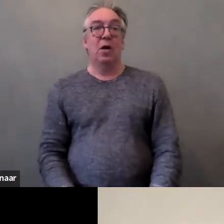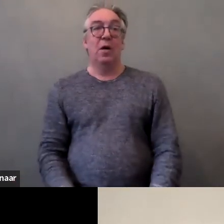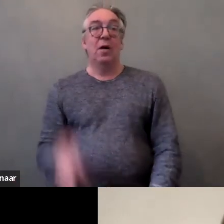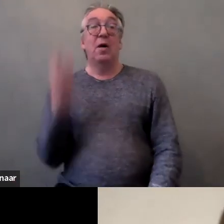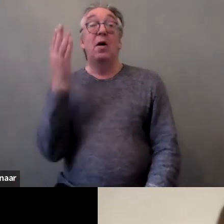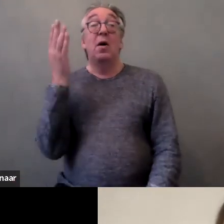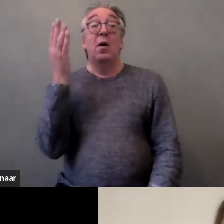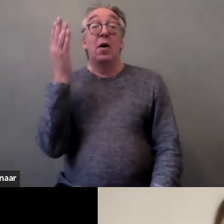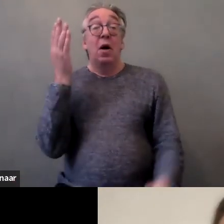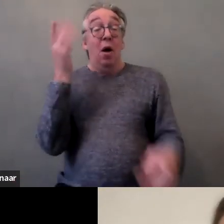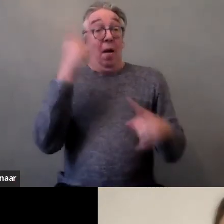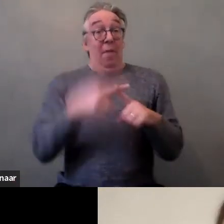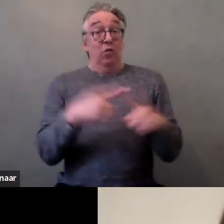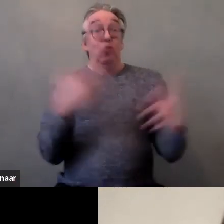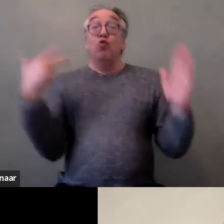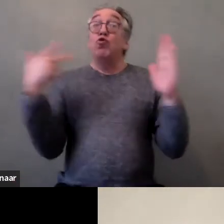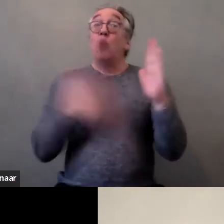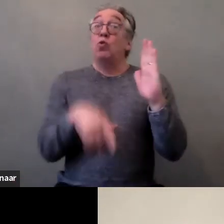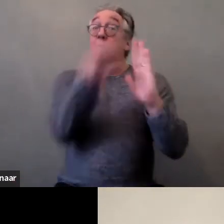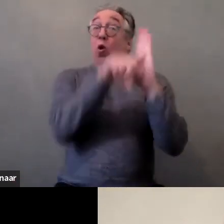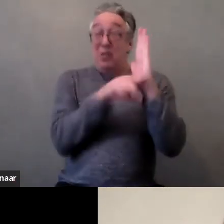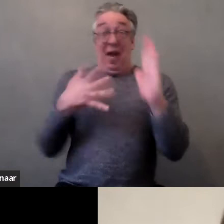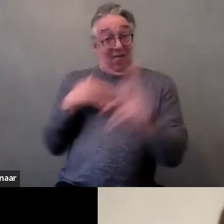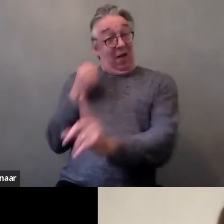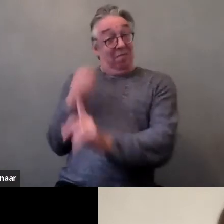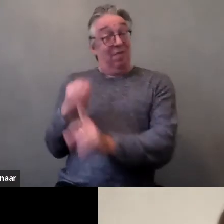which has consequences for women regardless of their abilities.